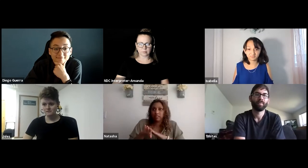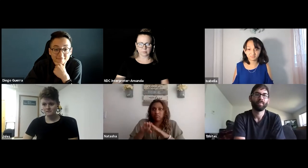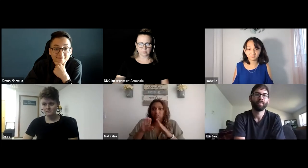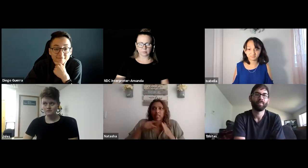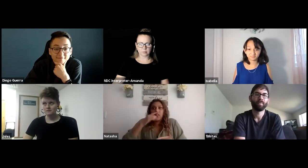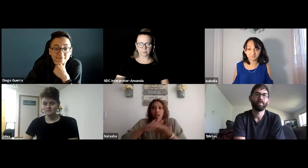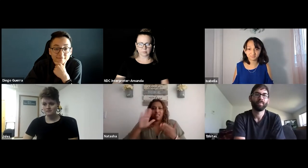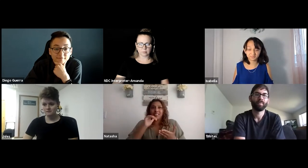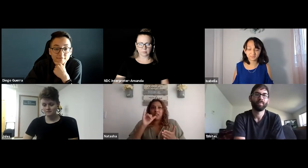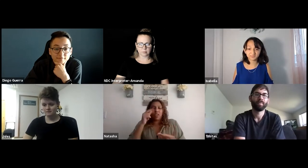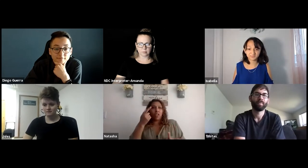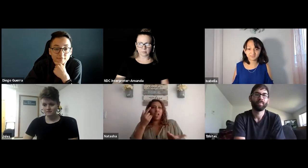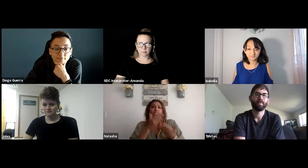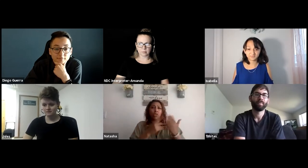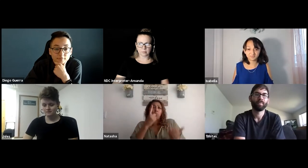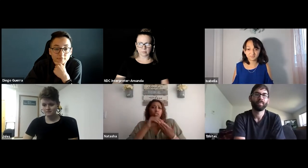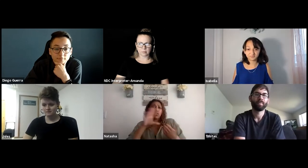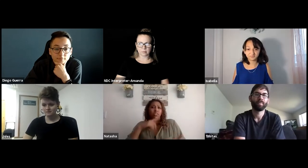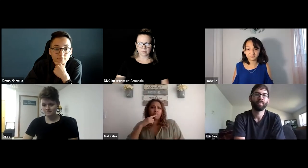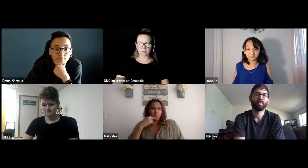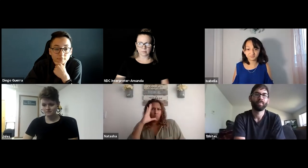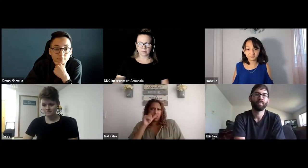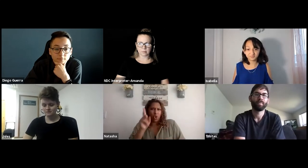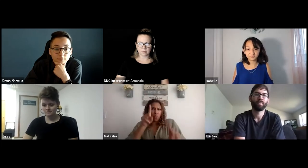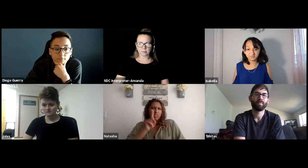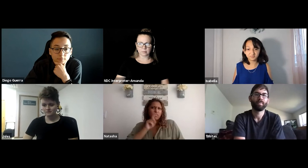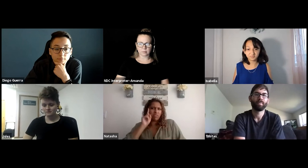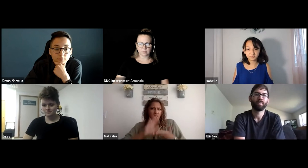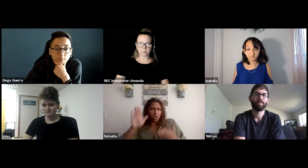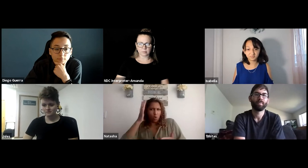And in that sense what can I really do about it? As a Deaf person I want access.